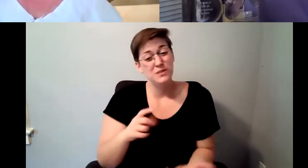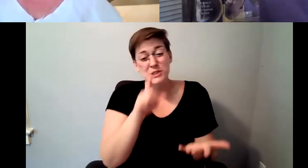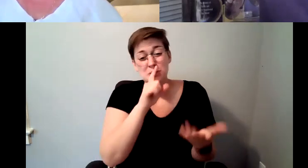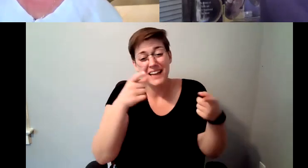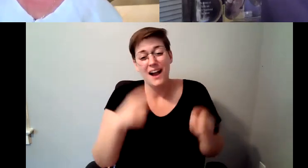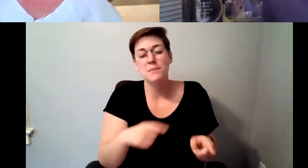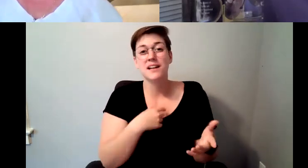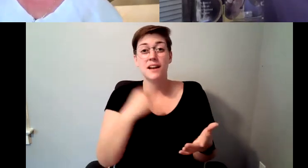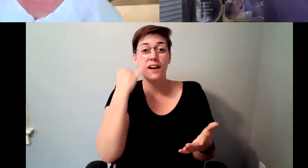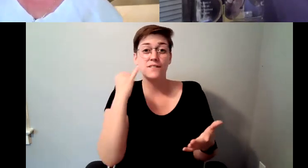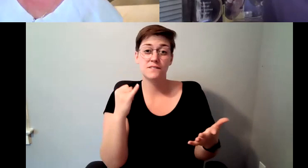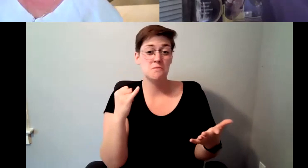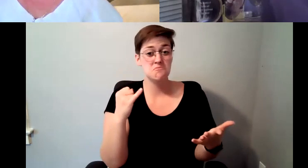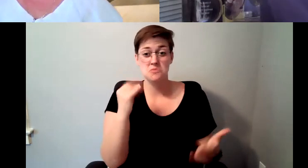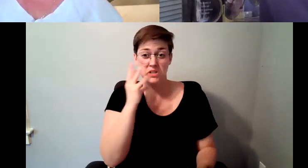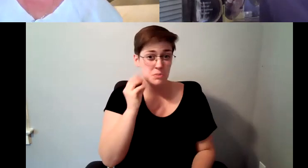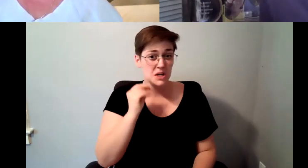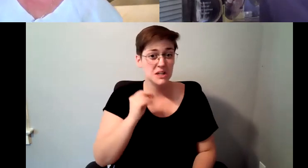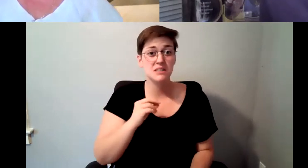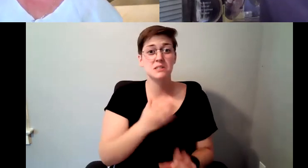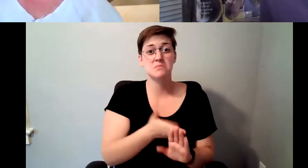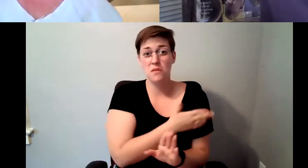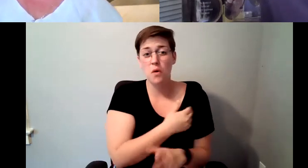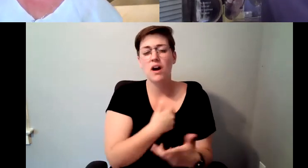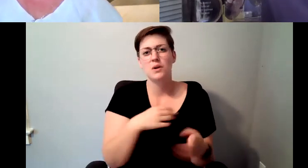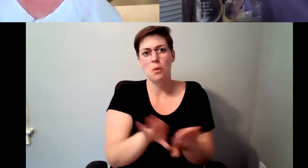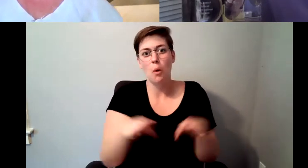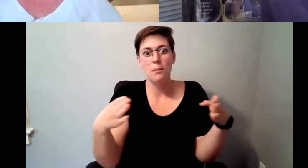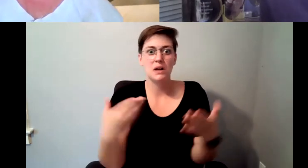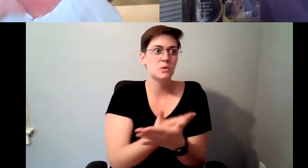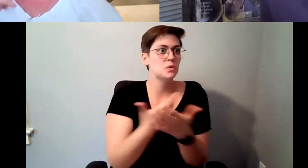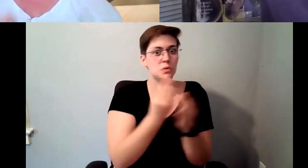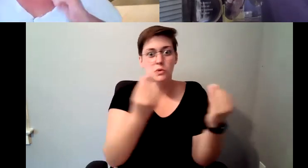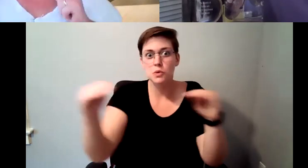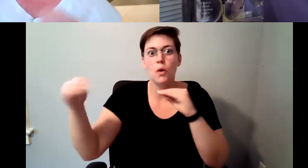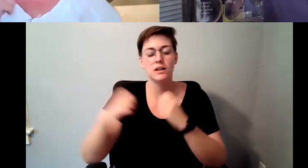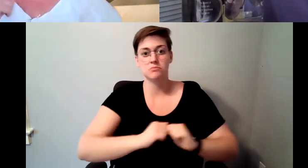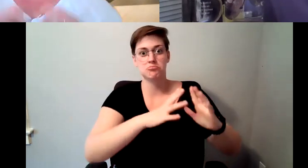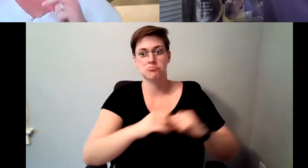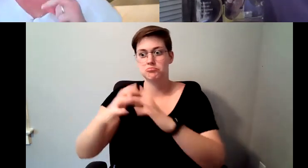past and you're opening stores fast, you need people who can handle the key open the store and close the store.